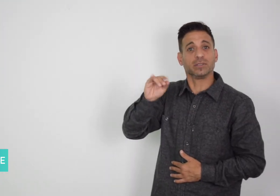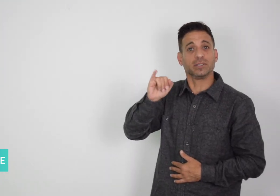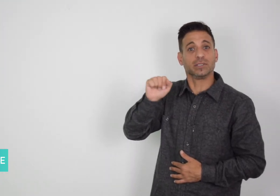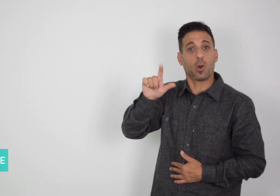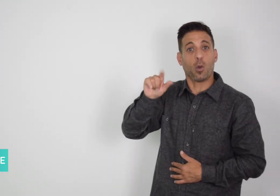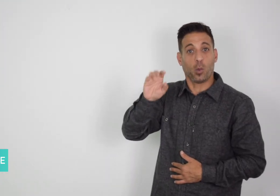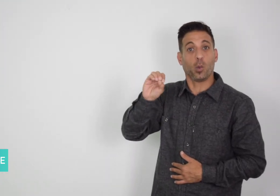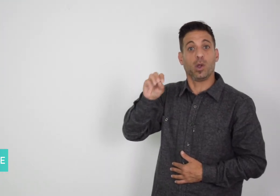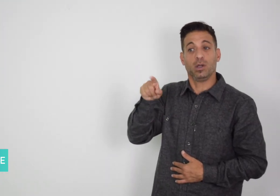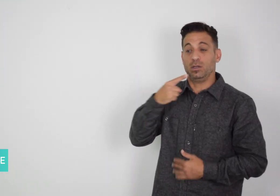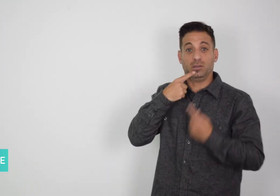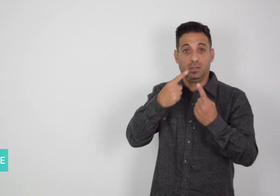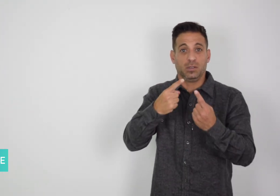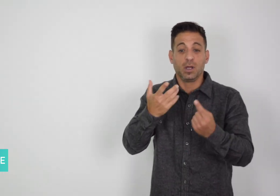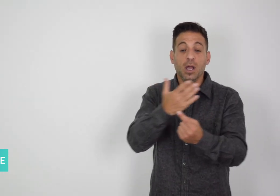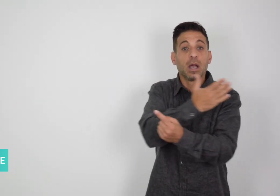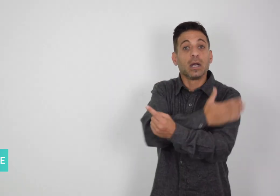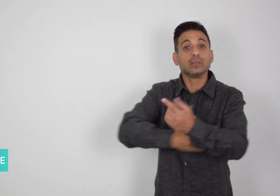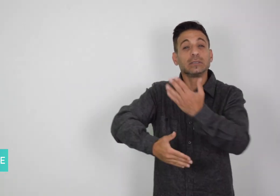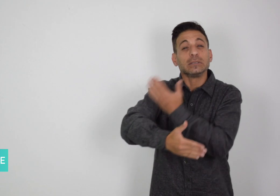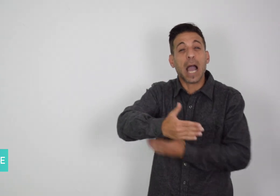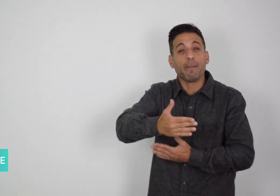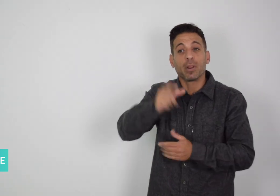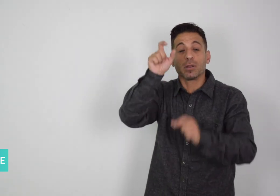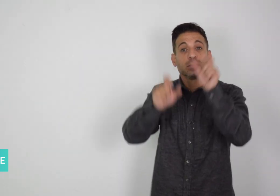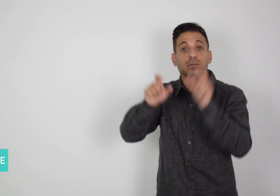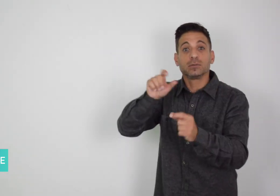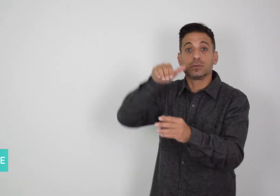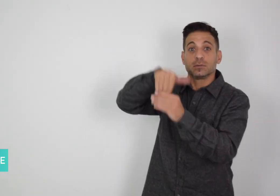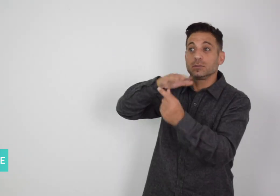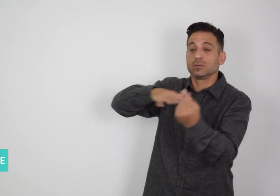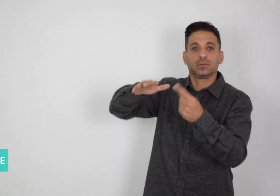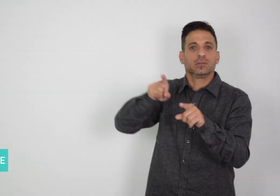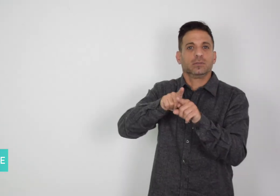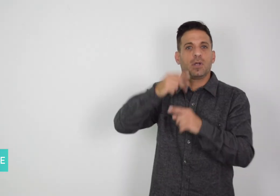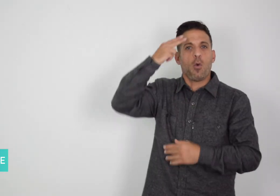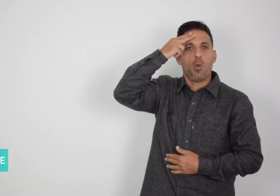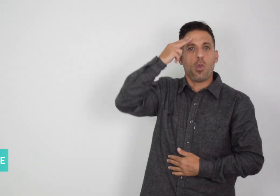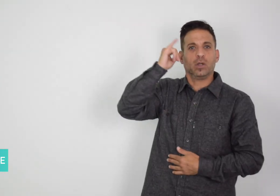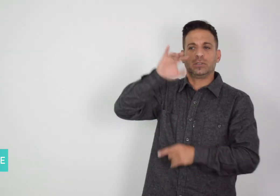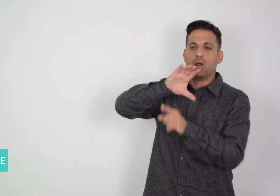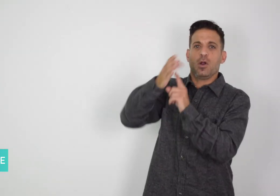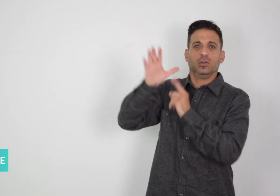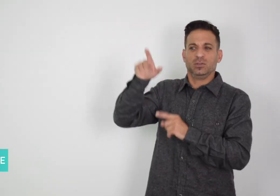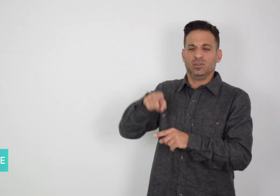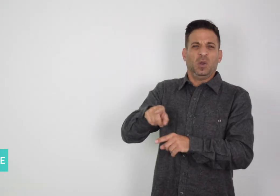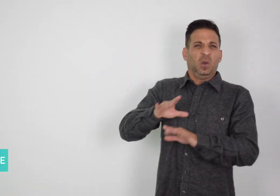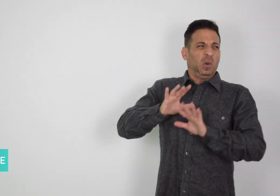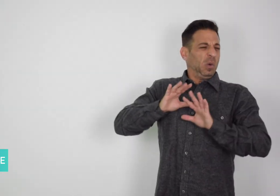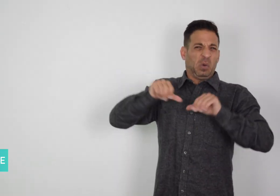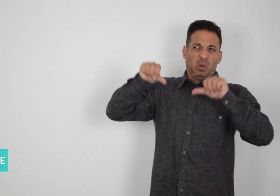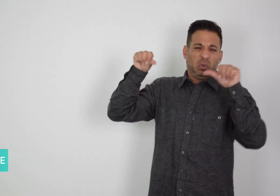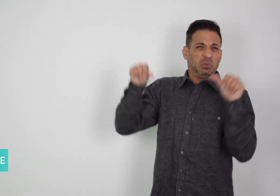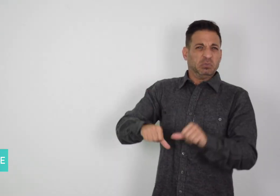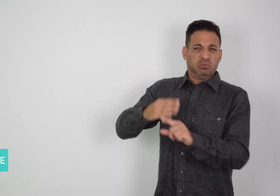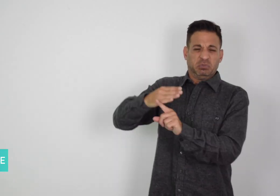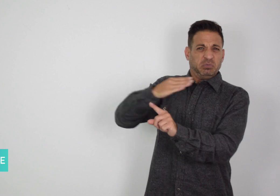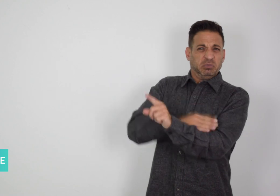disabled people are considered disgraceful in Haitian culture.